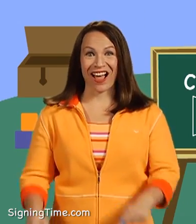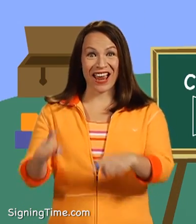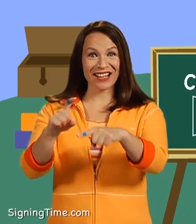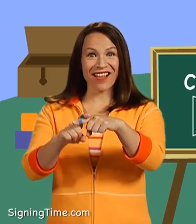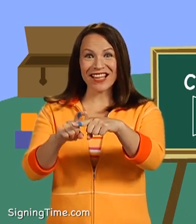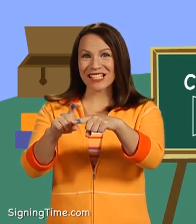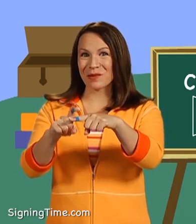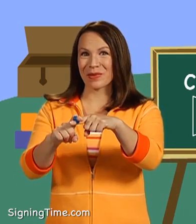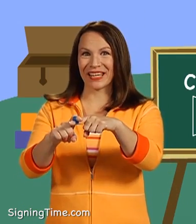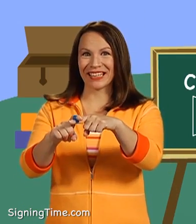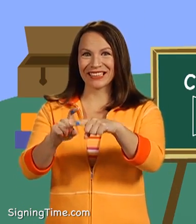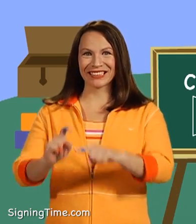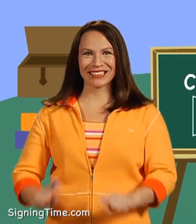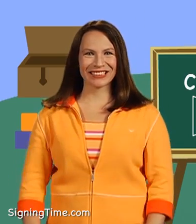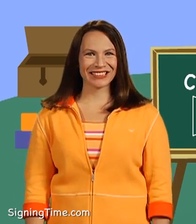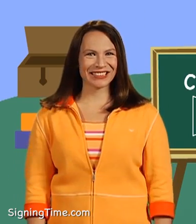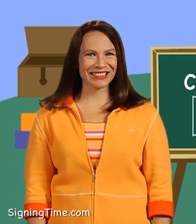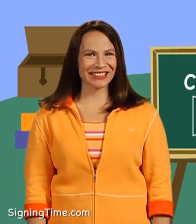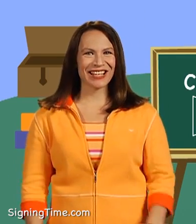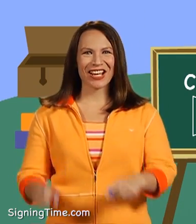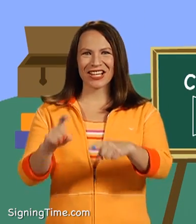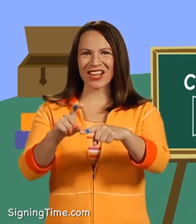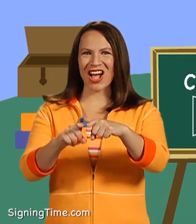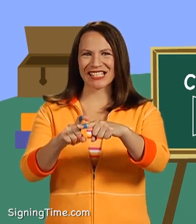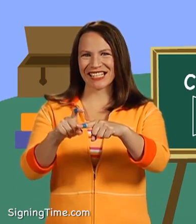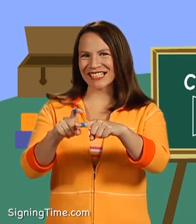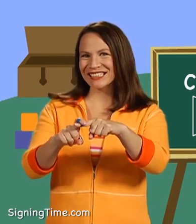Sign closet with me. Closet.